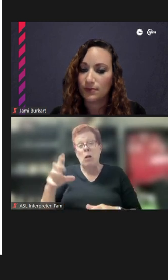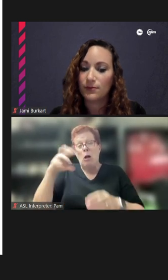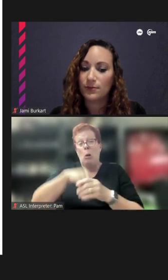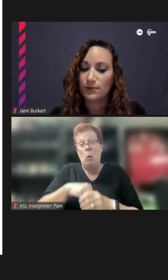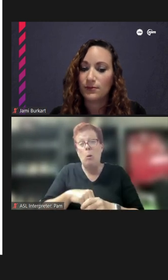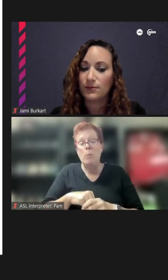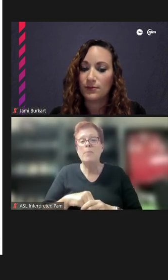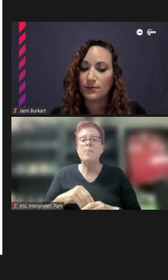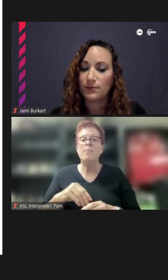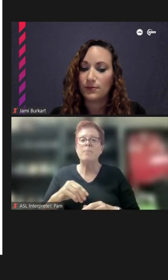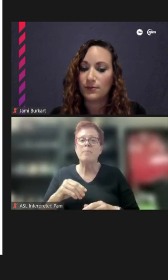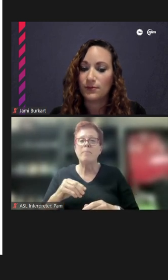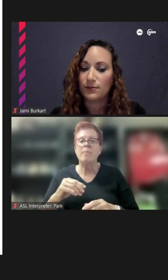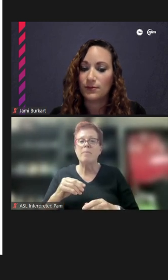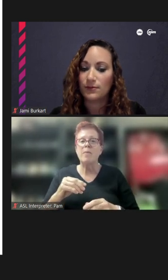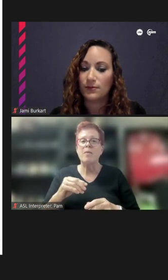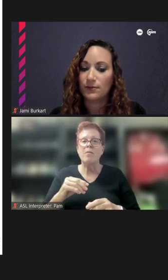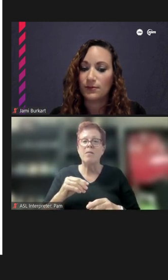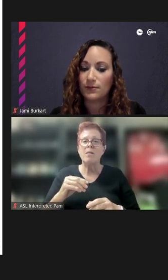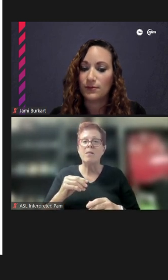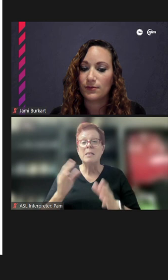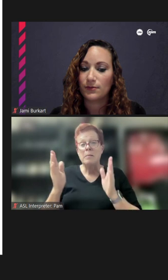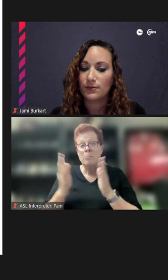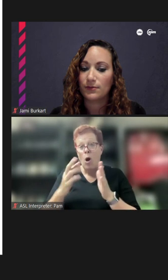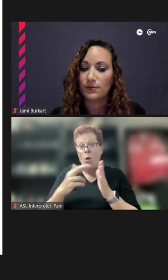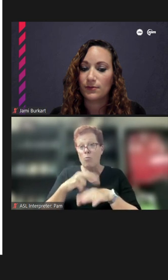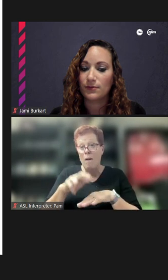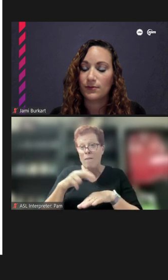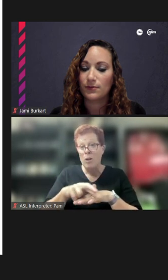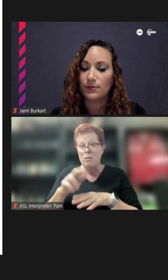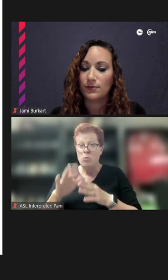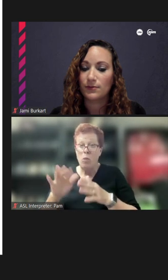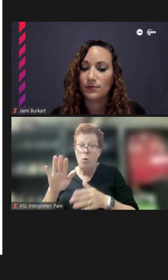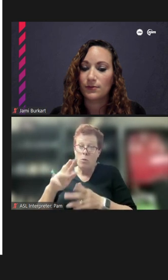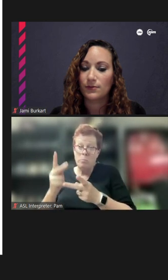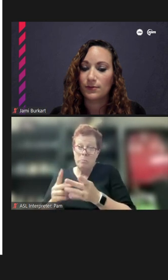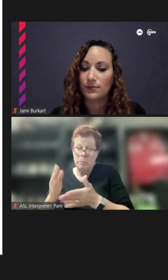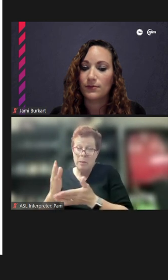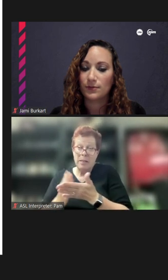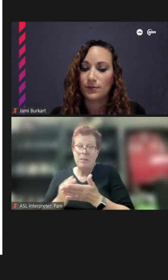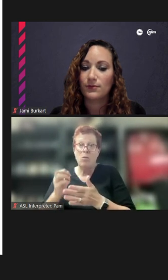Whether or not it's like small references to the pieces that are there or it's a stylistic